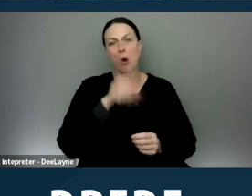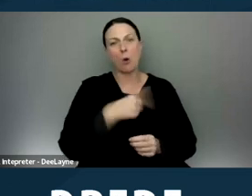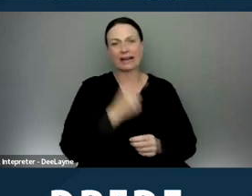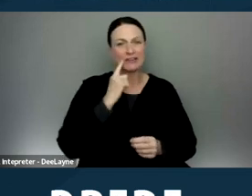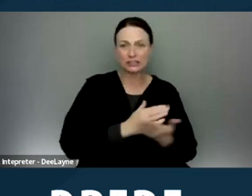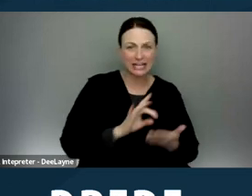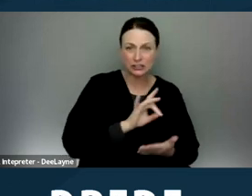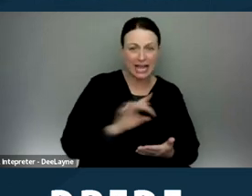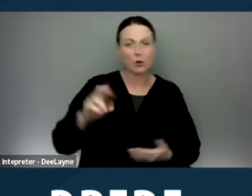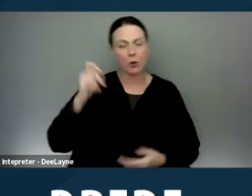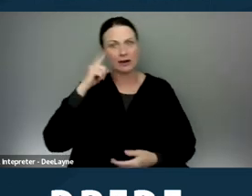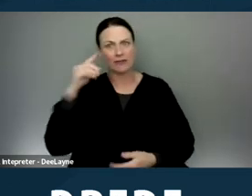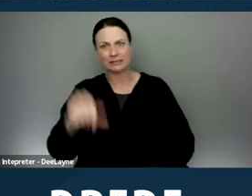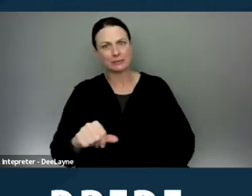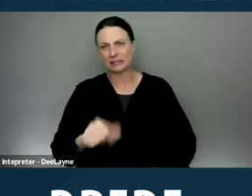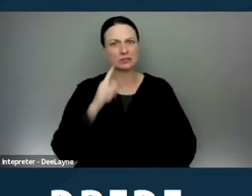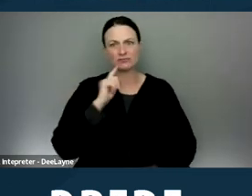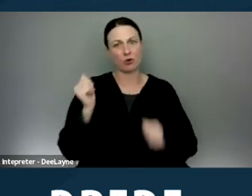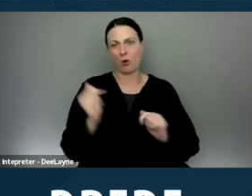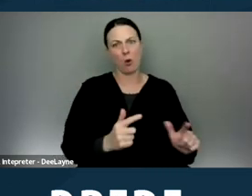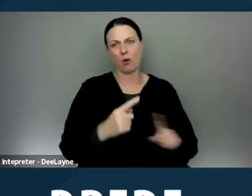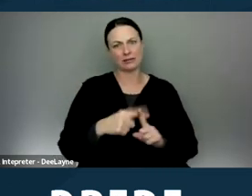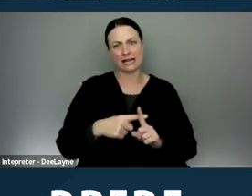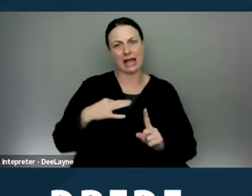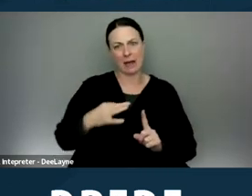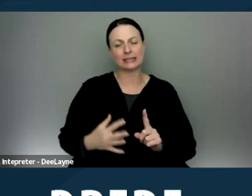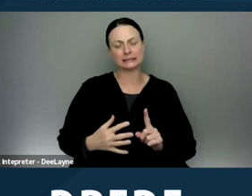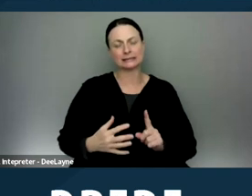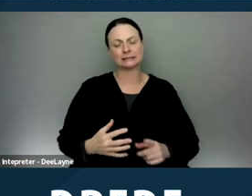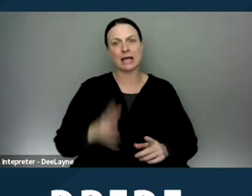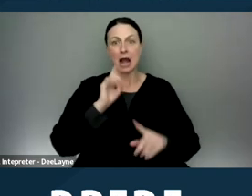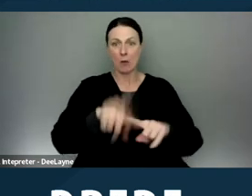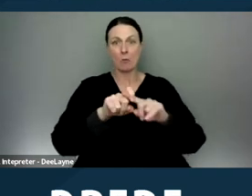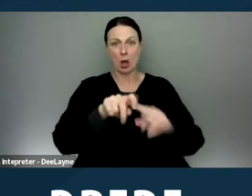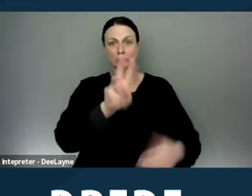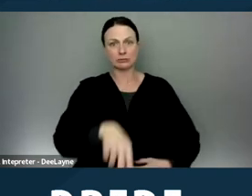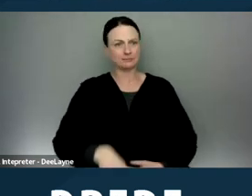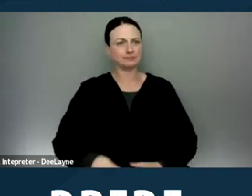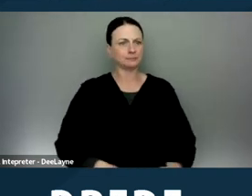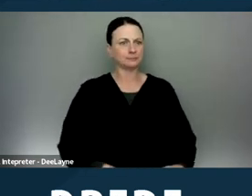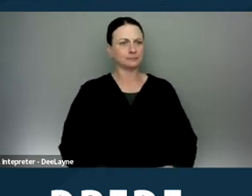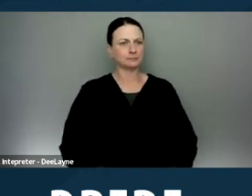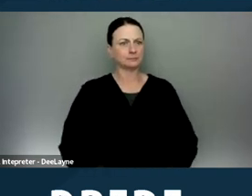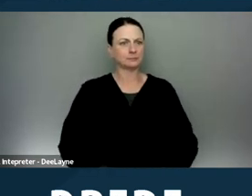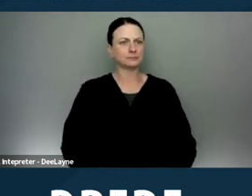or government subsidized, this is for all tenant applicants. And I'm going to pause for a moment so people can review the slide.